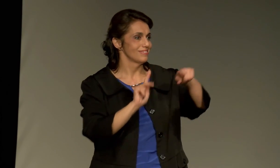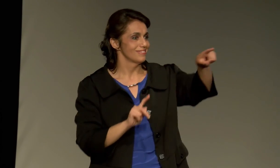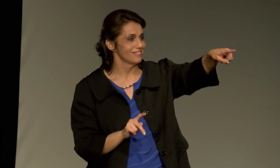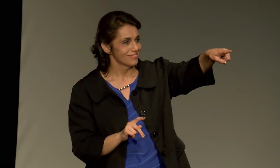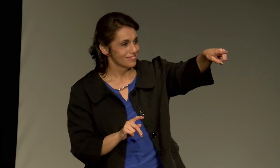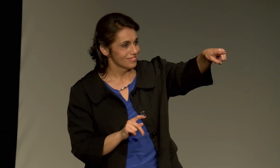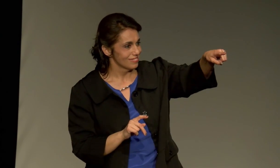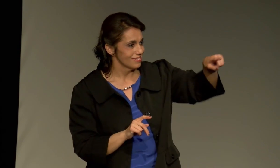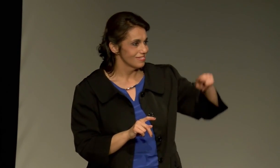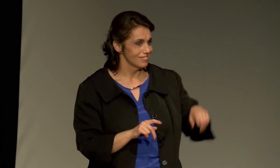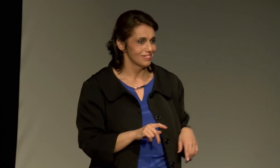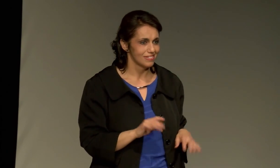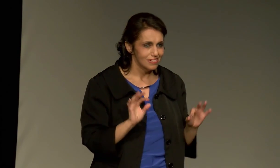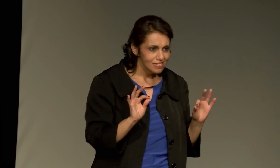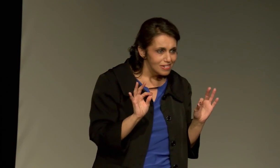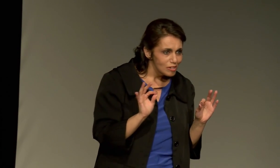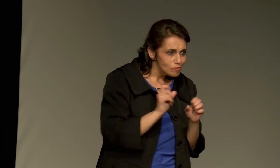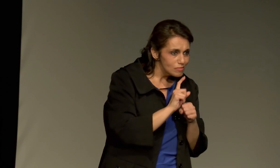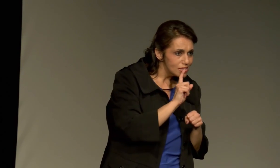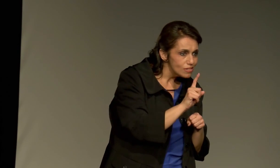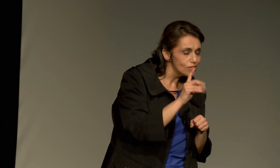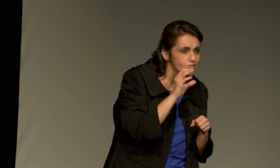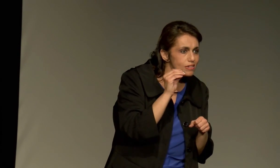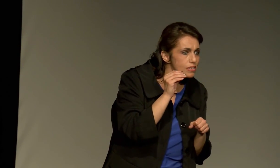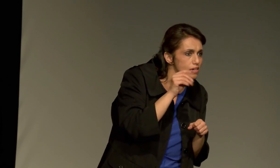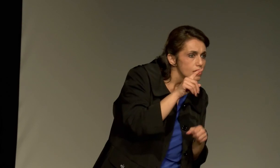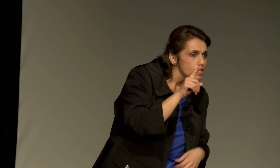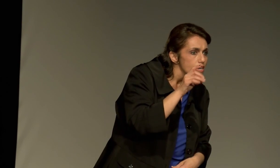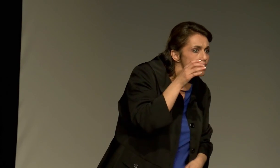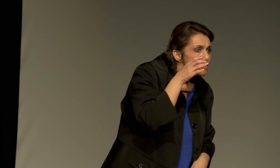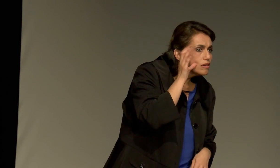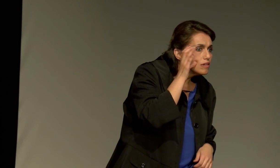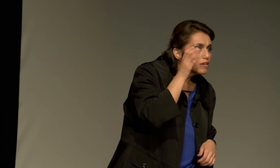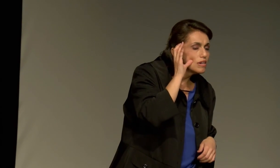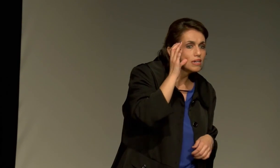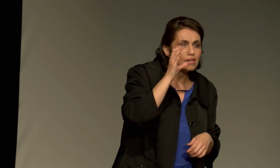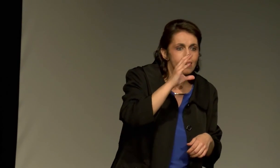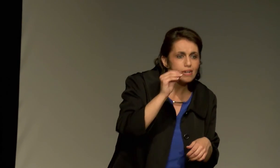Did I get everyone?